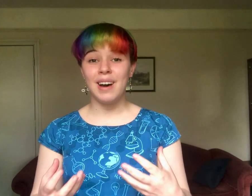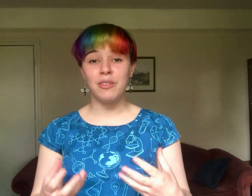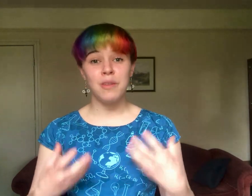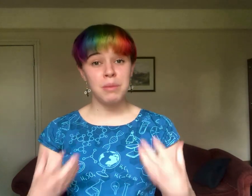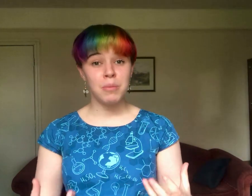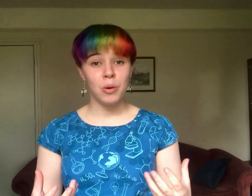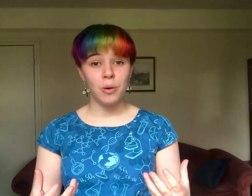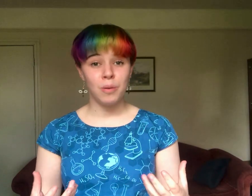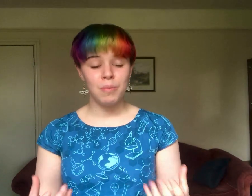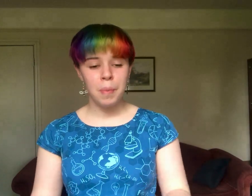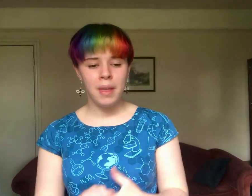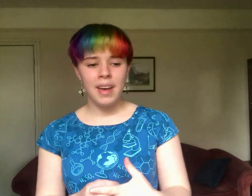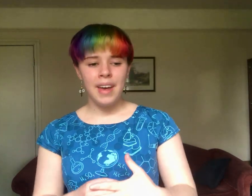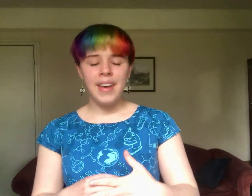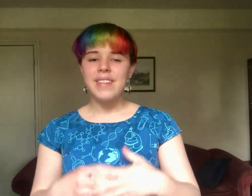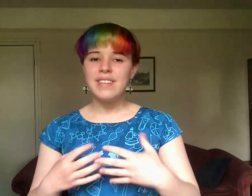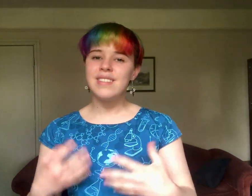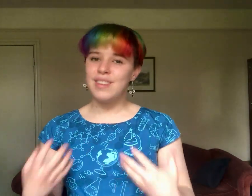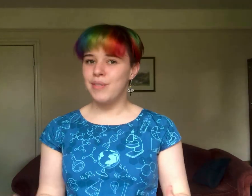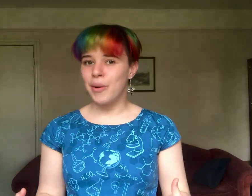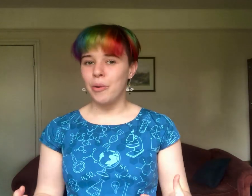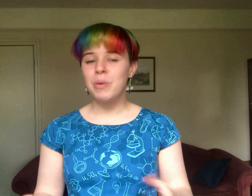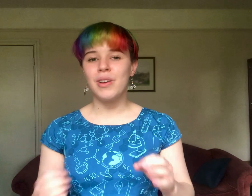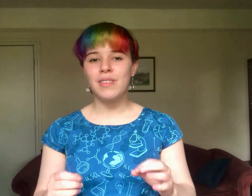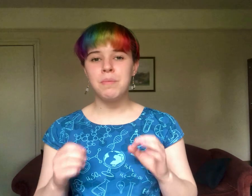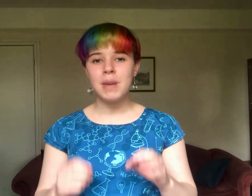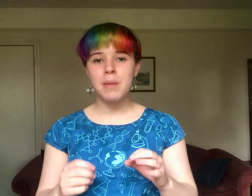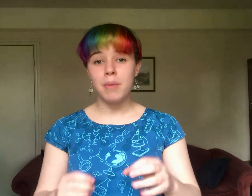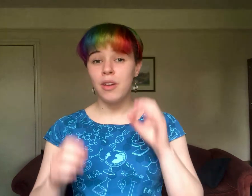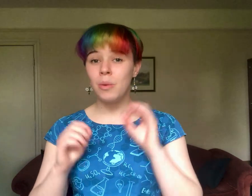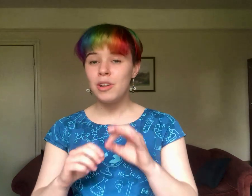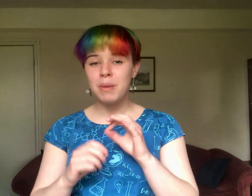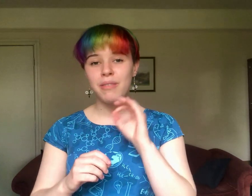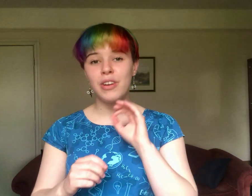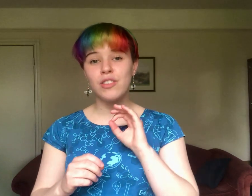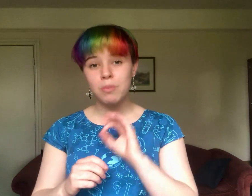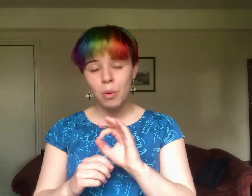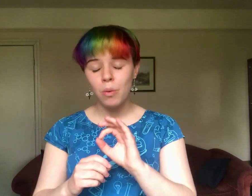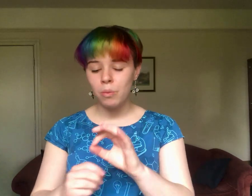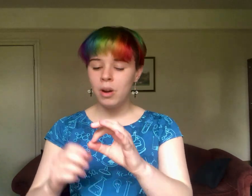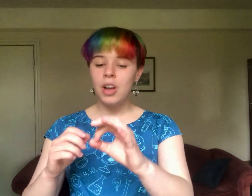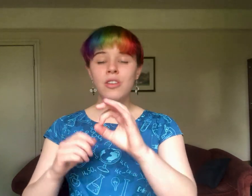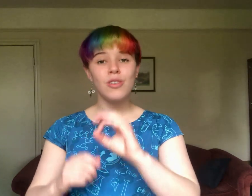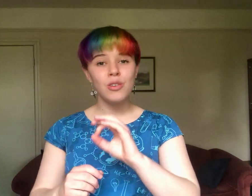out the beam core? This is difficult because the beam, as well as being very small, doesn't